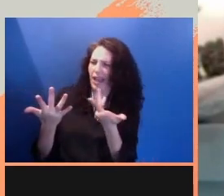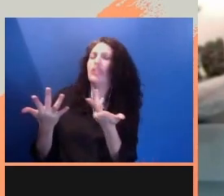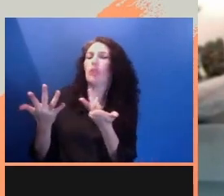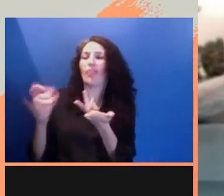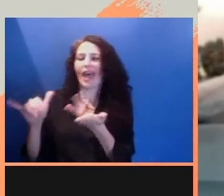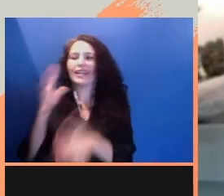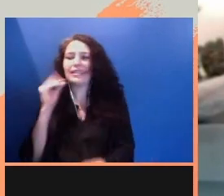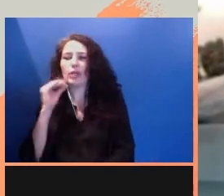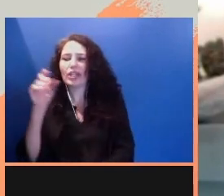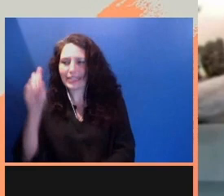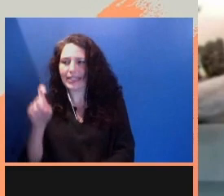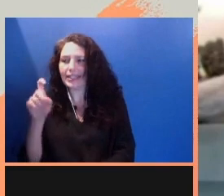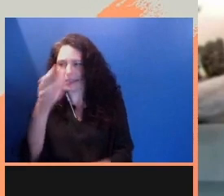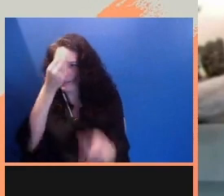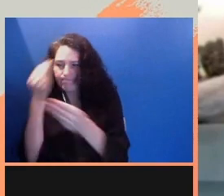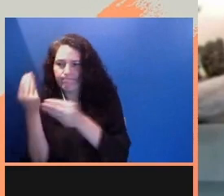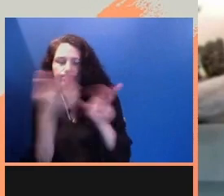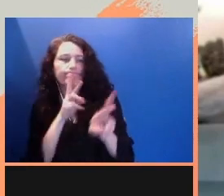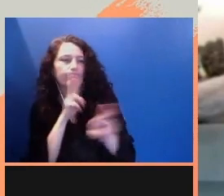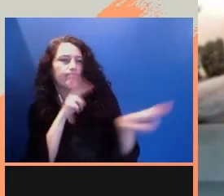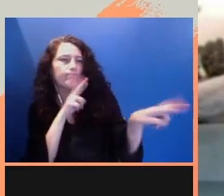But the cage will continue even after that child